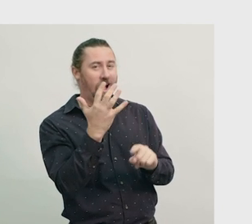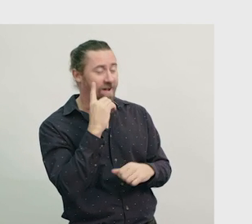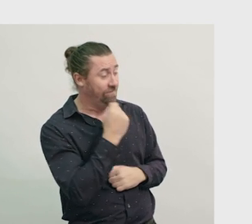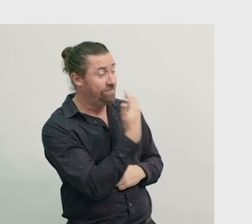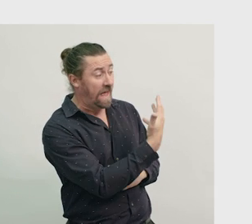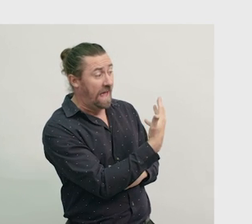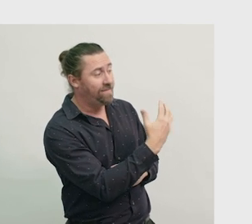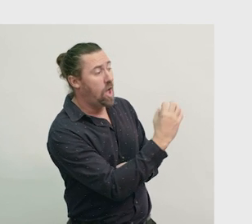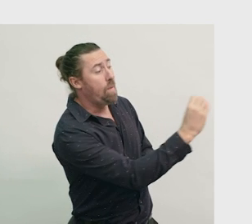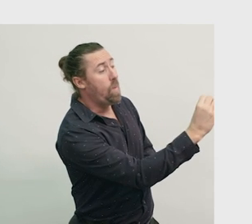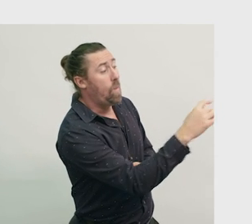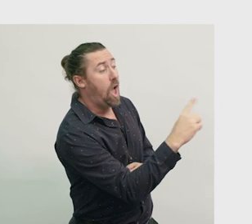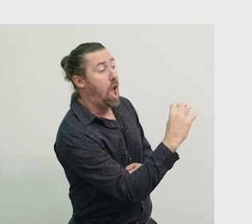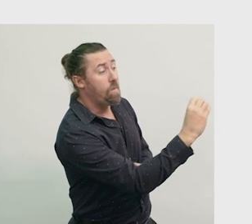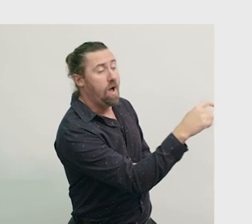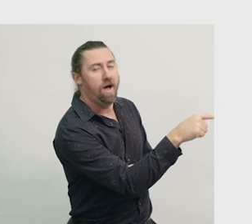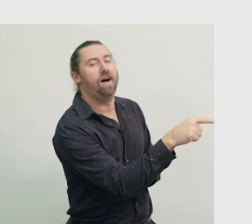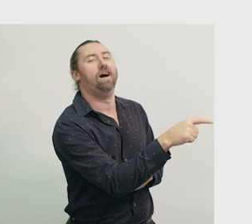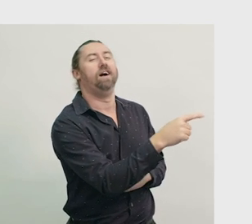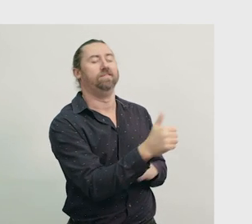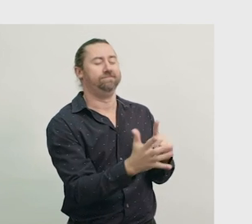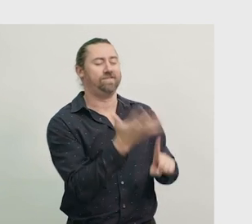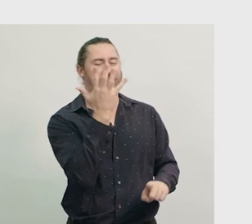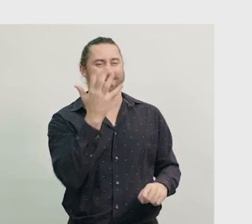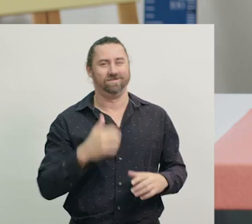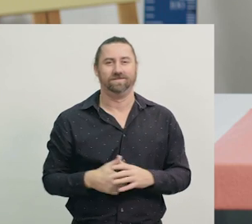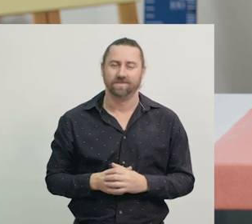followed by the two zeros [00], which means it’s 5 o’clock.